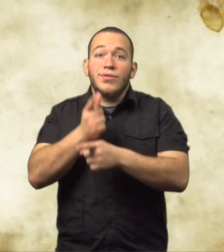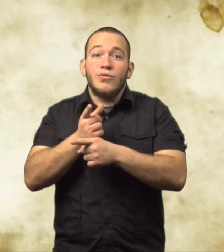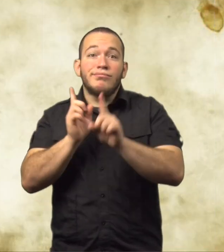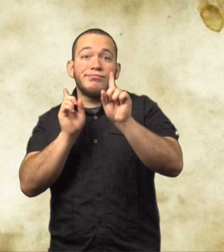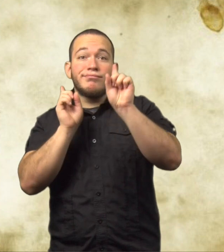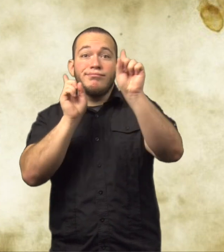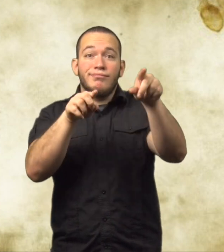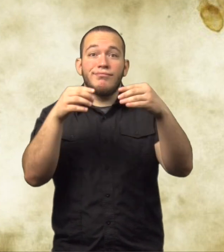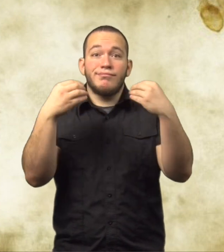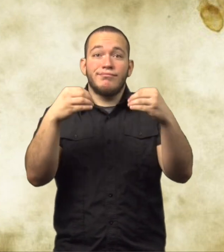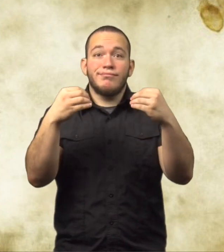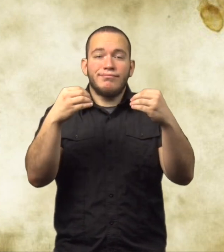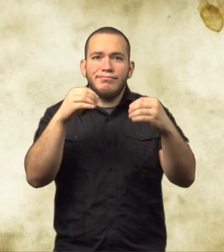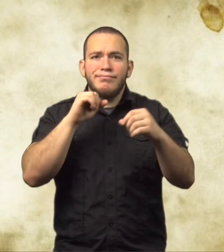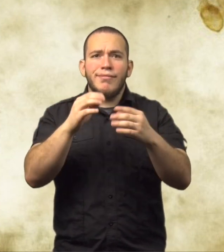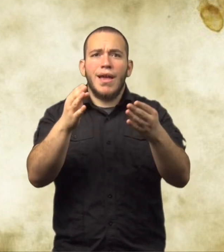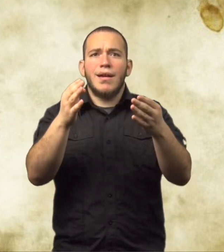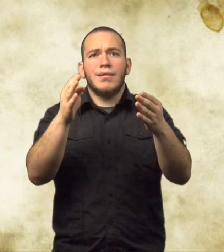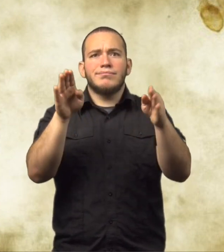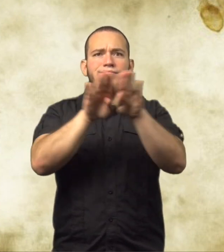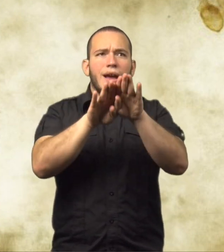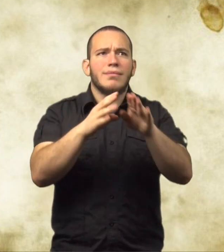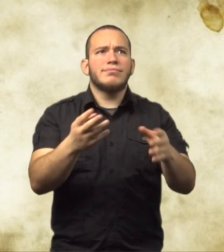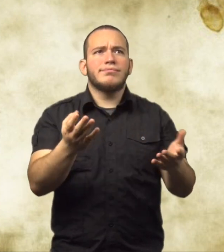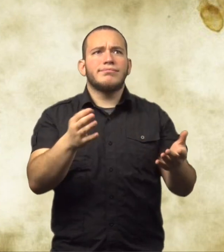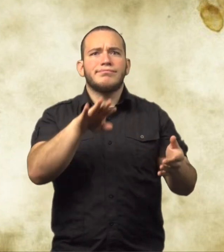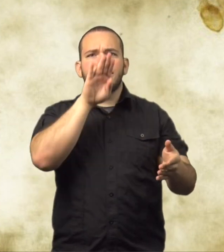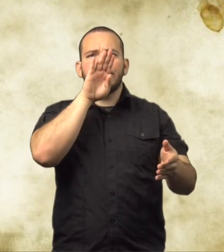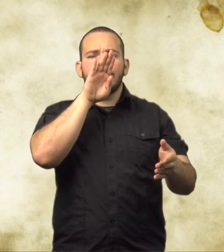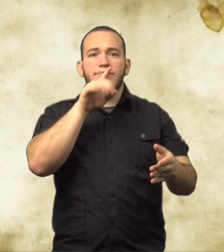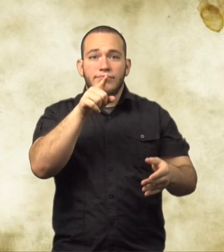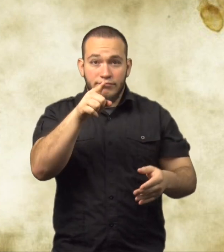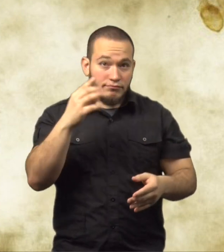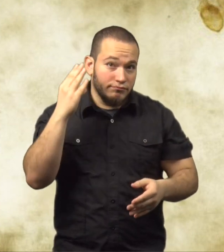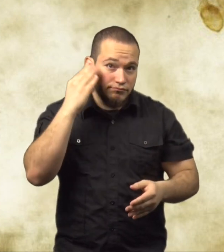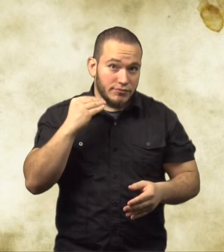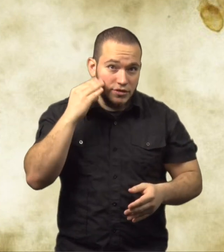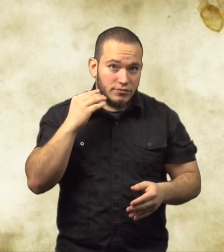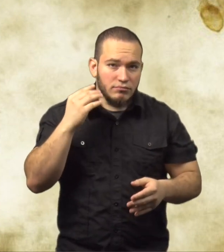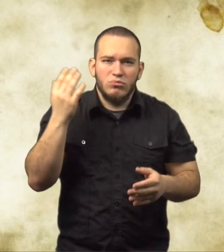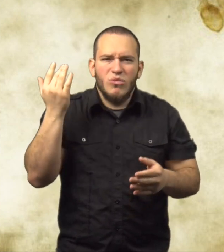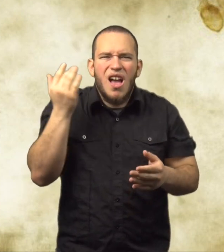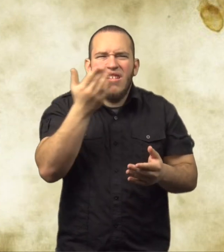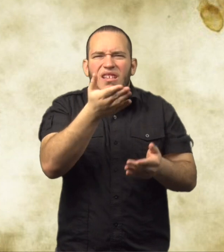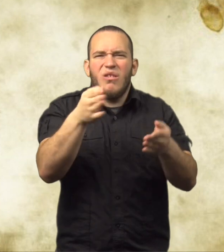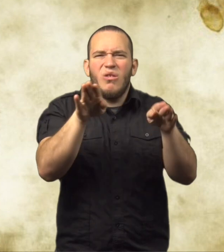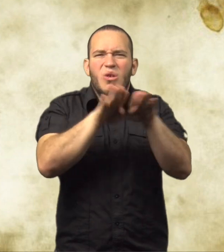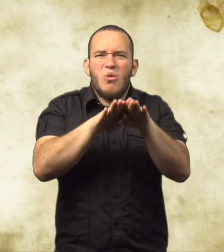The two sisters go to the store and realize it's closed. They were frustrated.